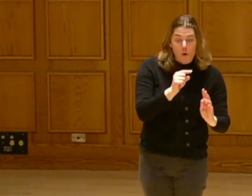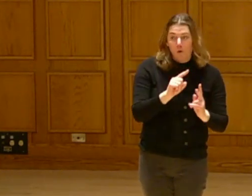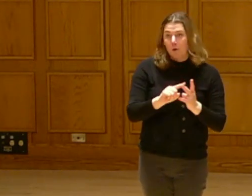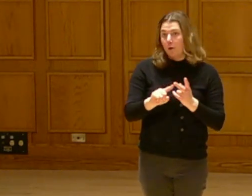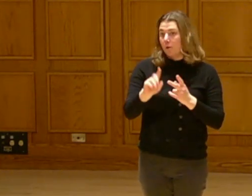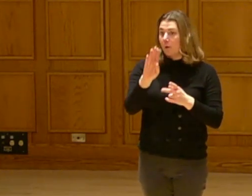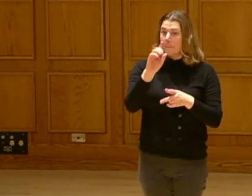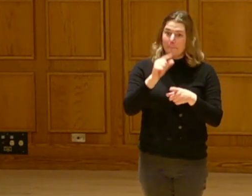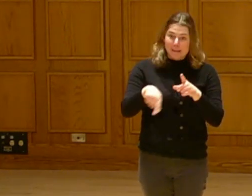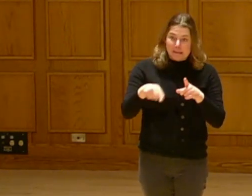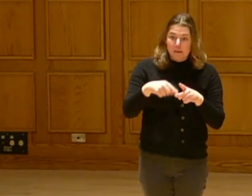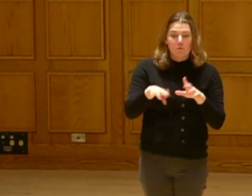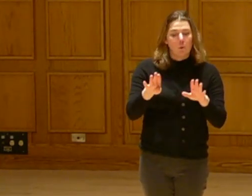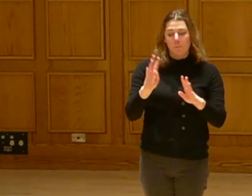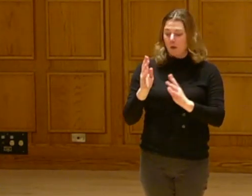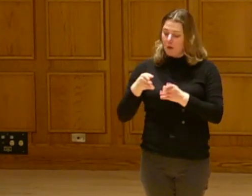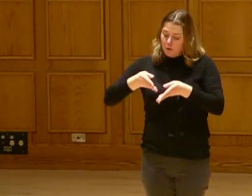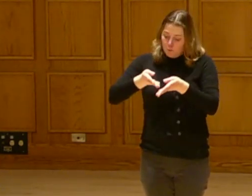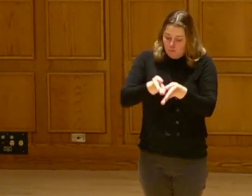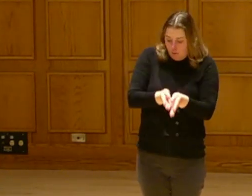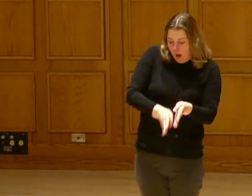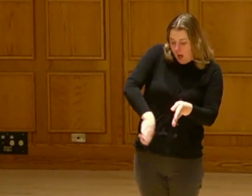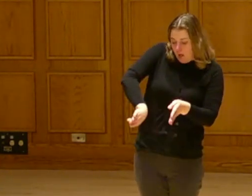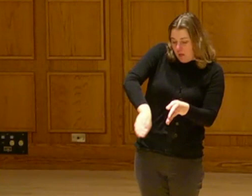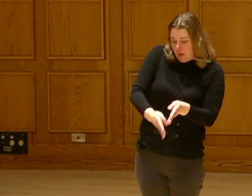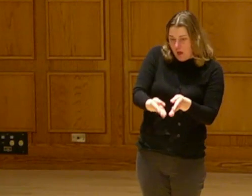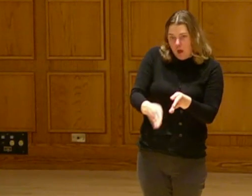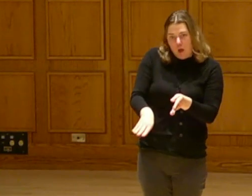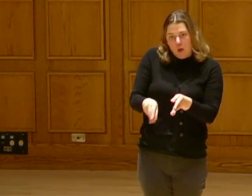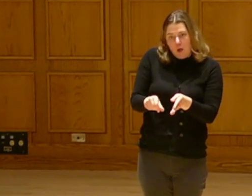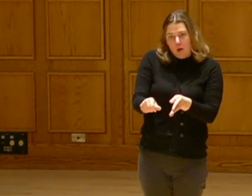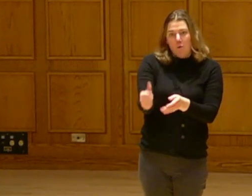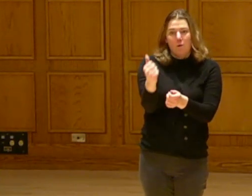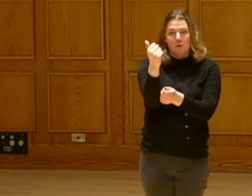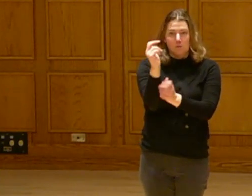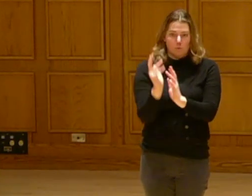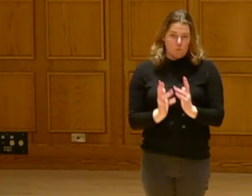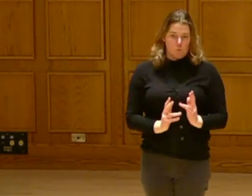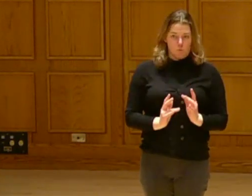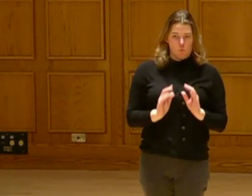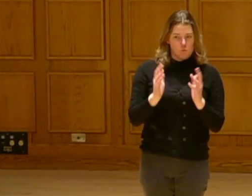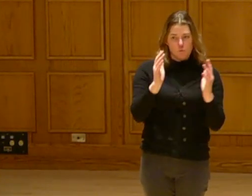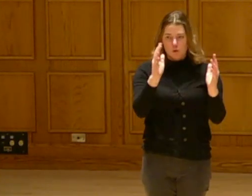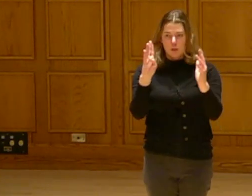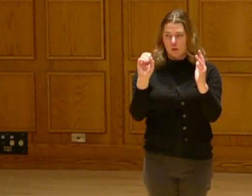If you have corn or soybeans, you have rows andally ways made with